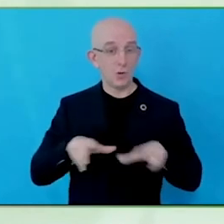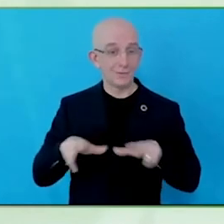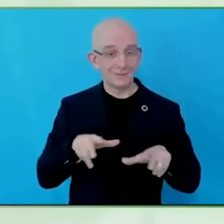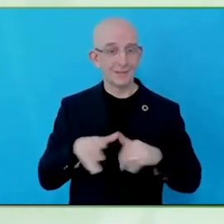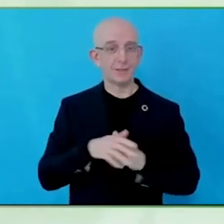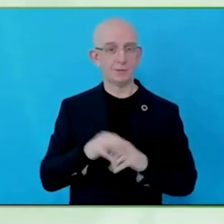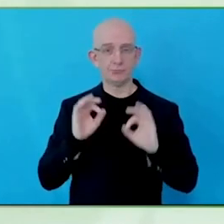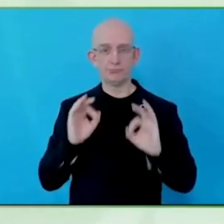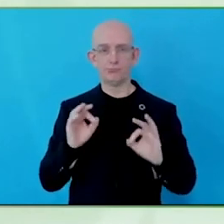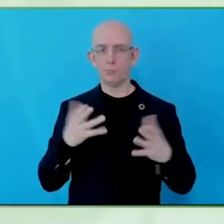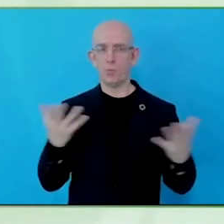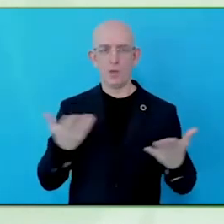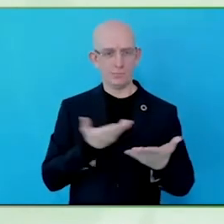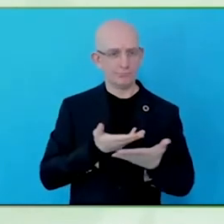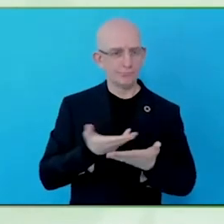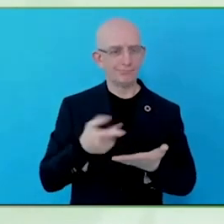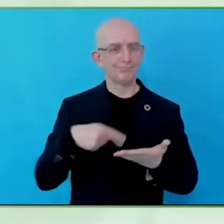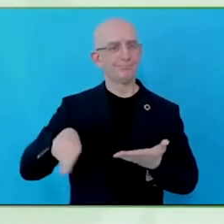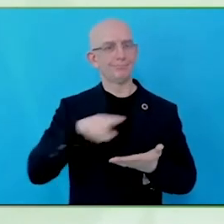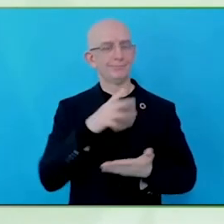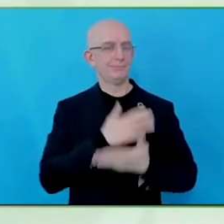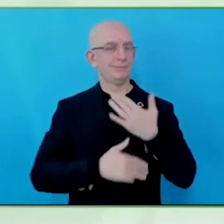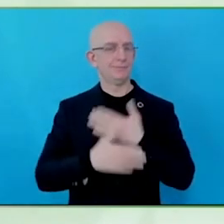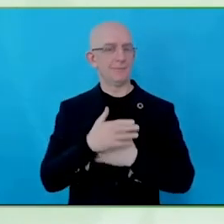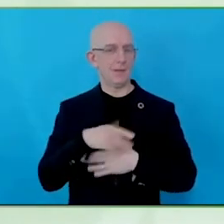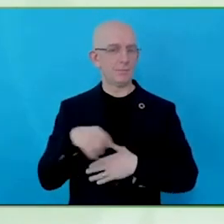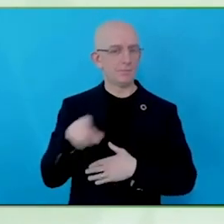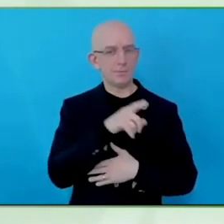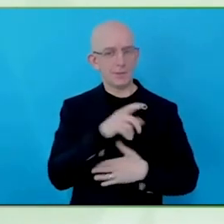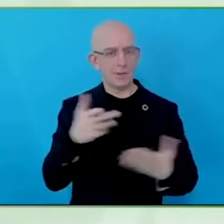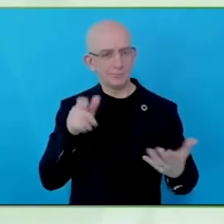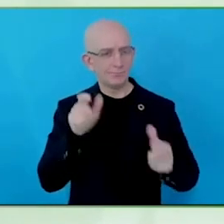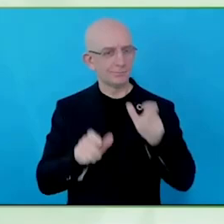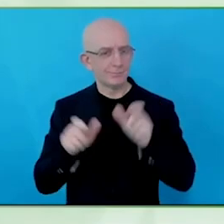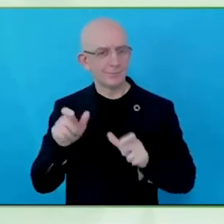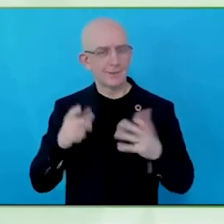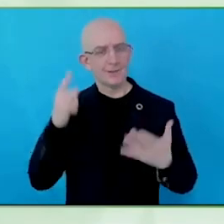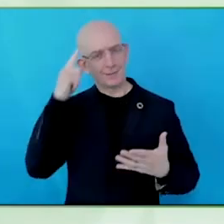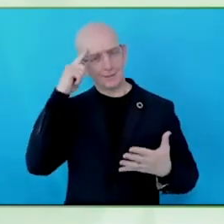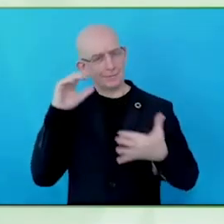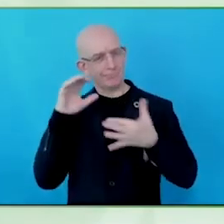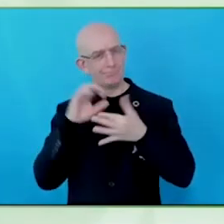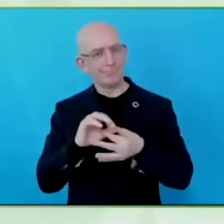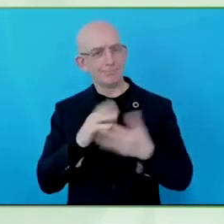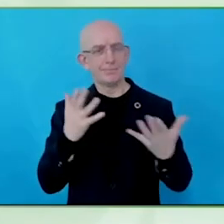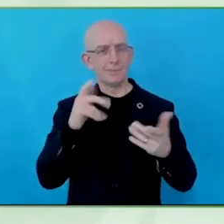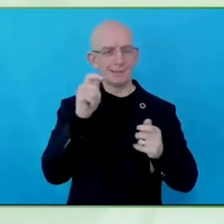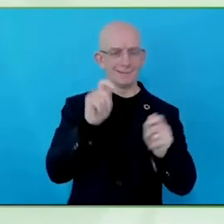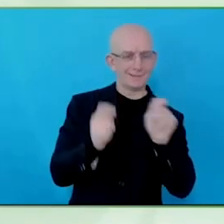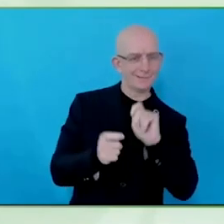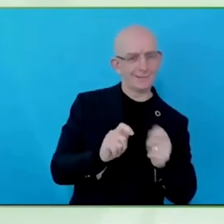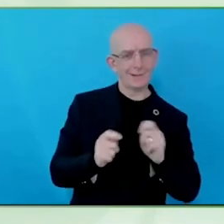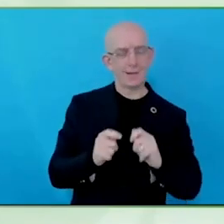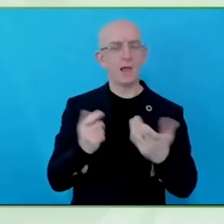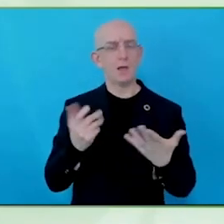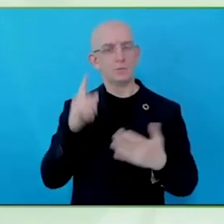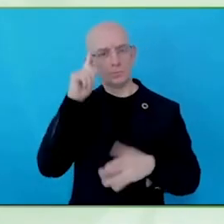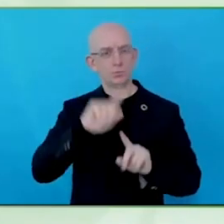innovation program leader, basically taking control of everything to do with inclusive innovation of which we are going to